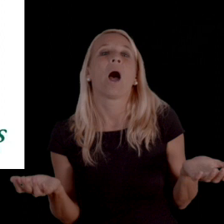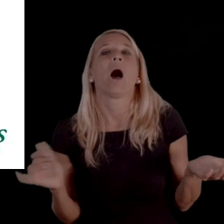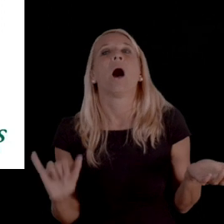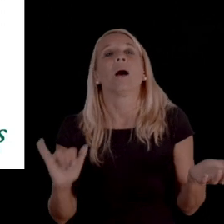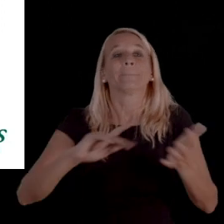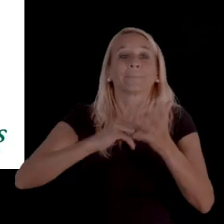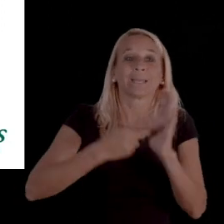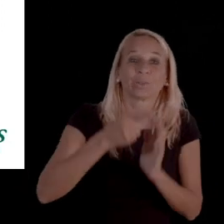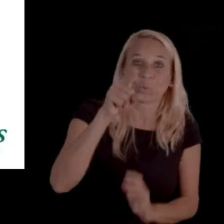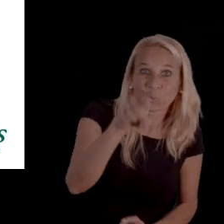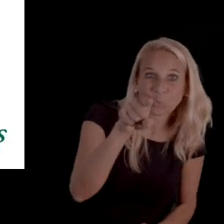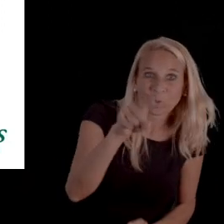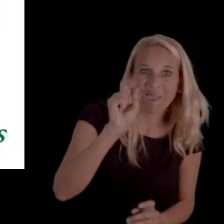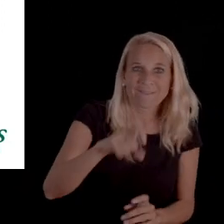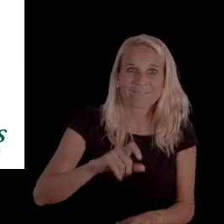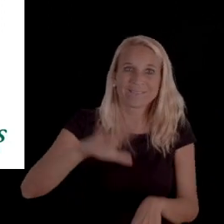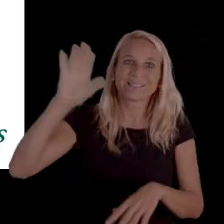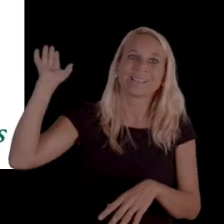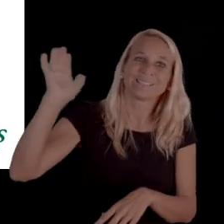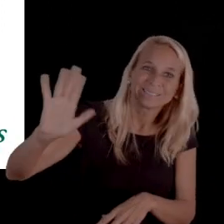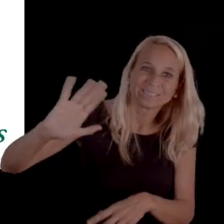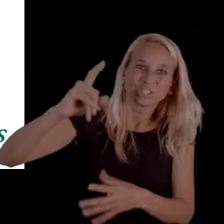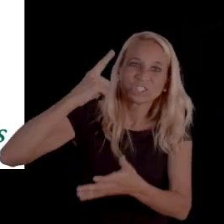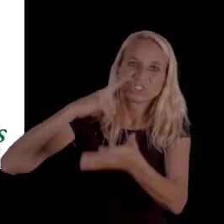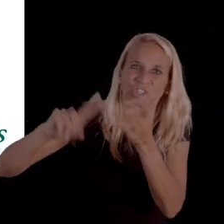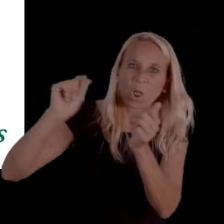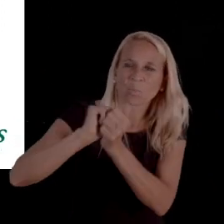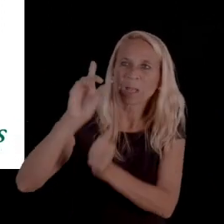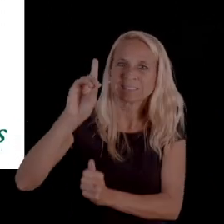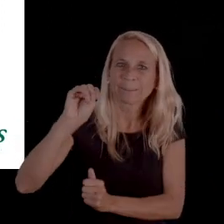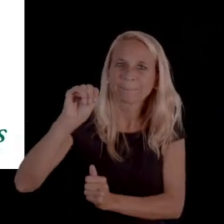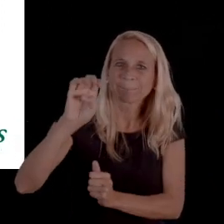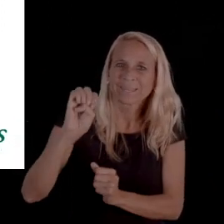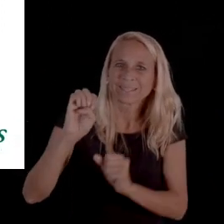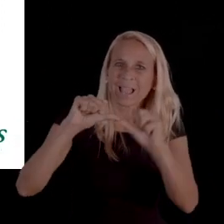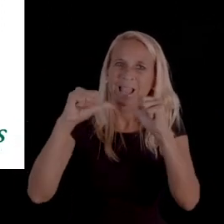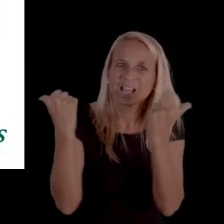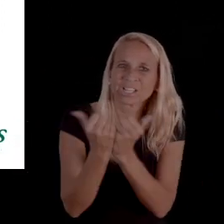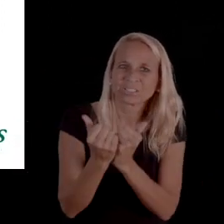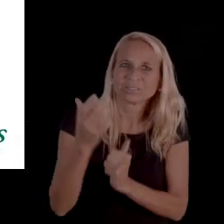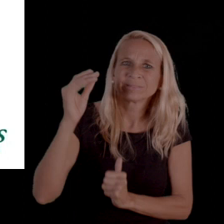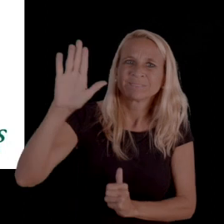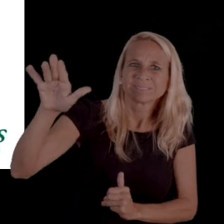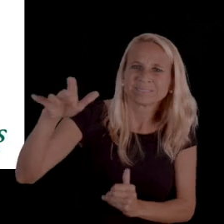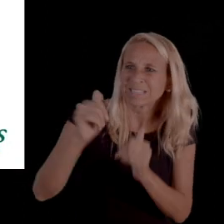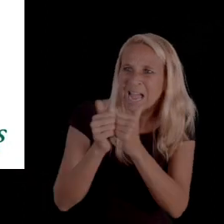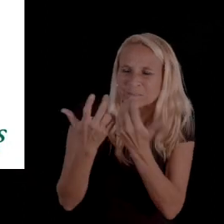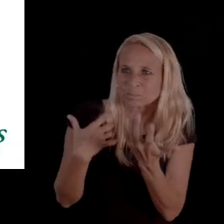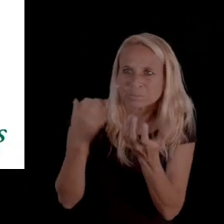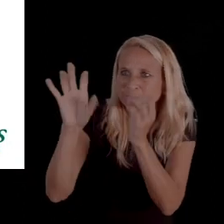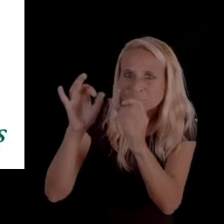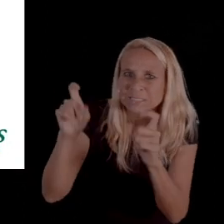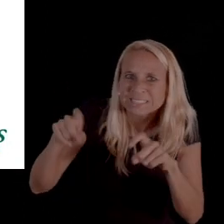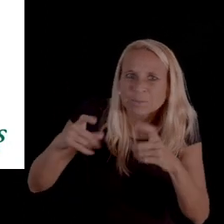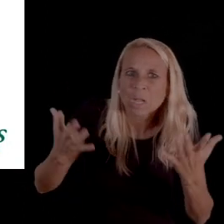So, that does put you on notice to, "Hey, you need to check in with the DME agency and see how this can potentially be resolved